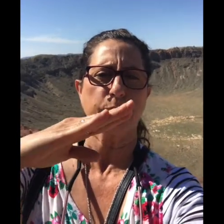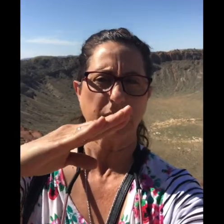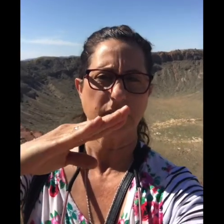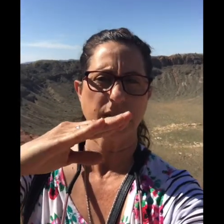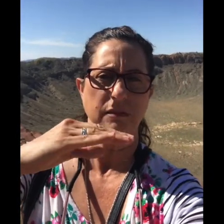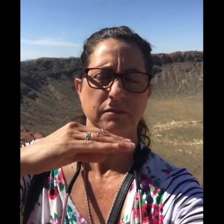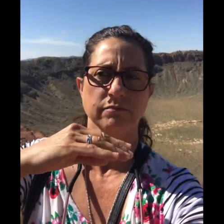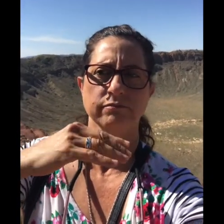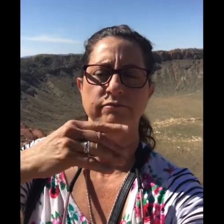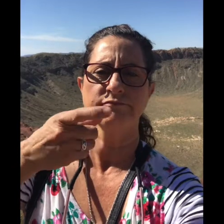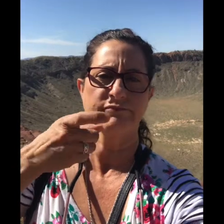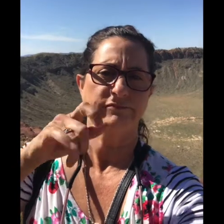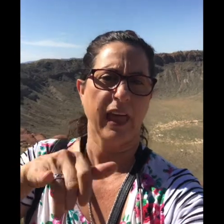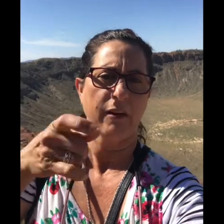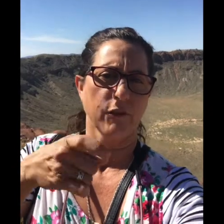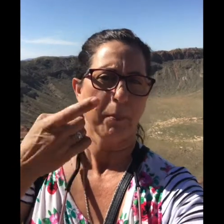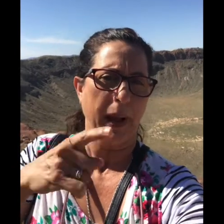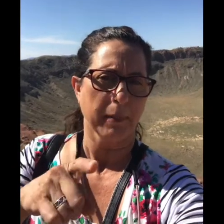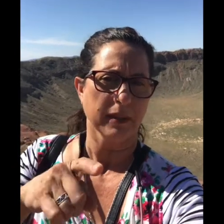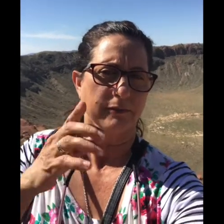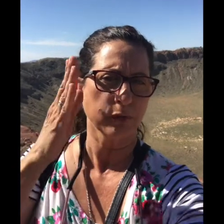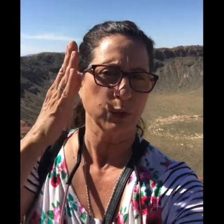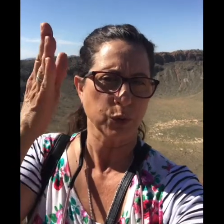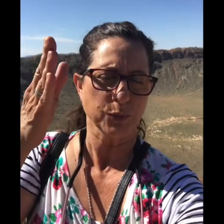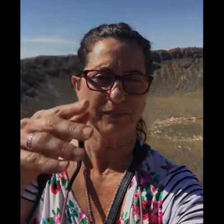and try to prevent it from happening in the future.